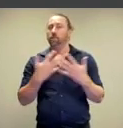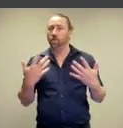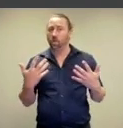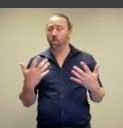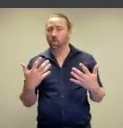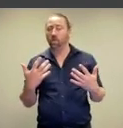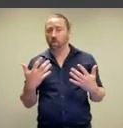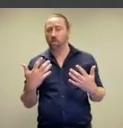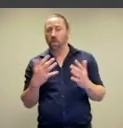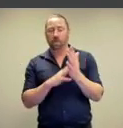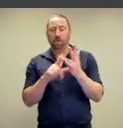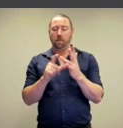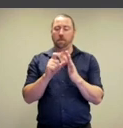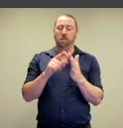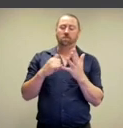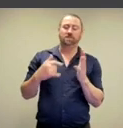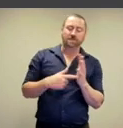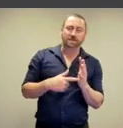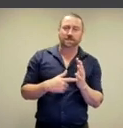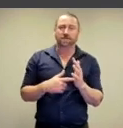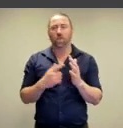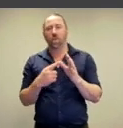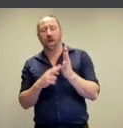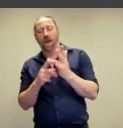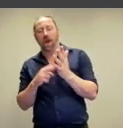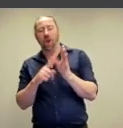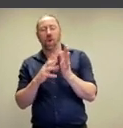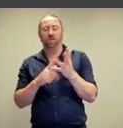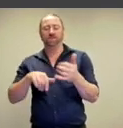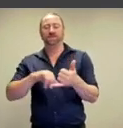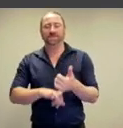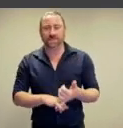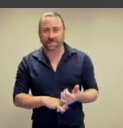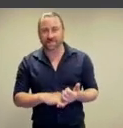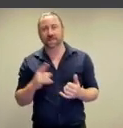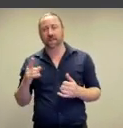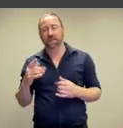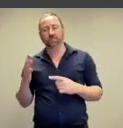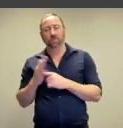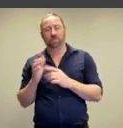We have a lot of modest and